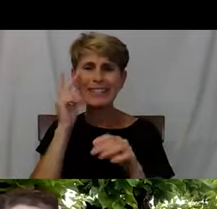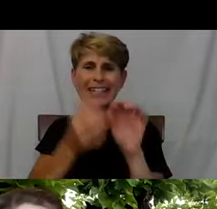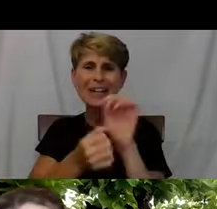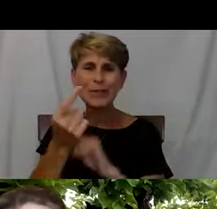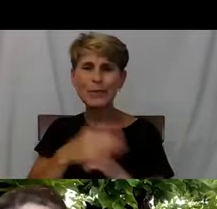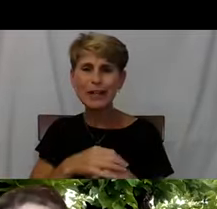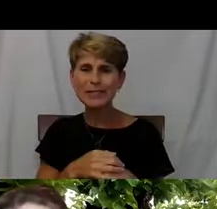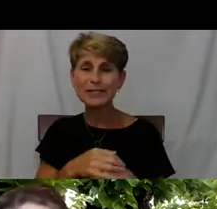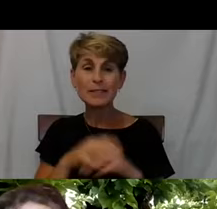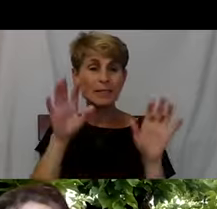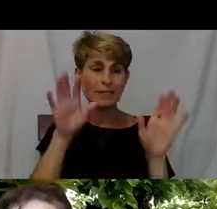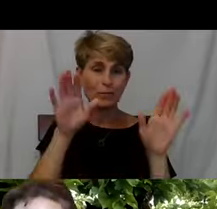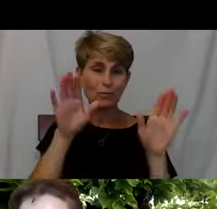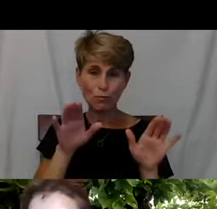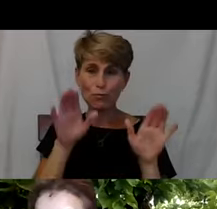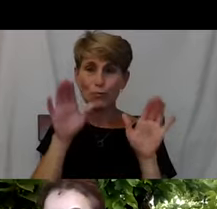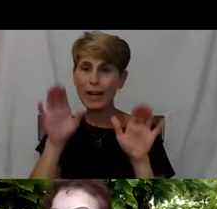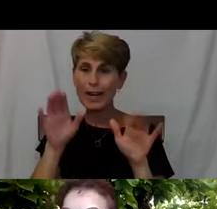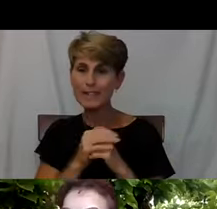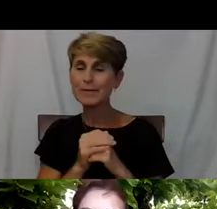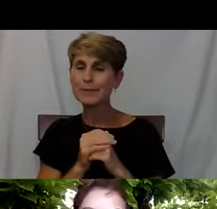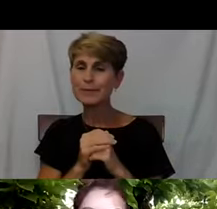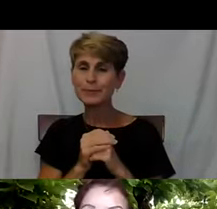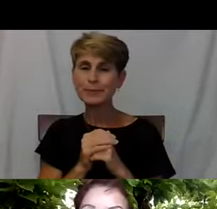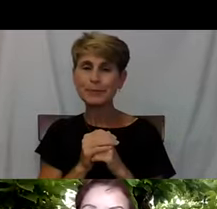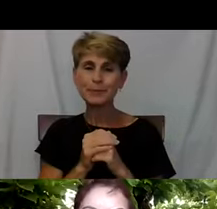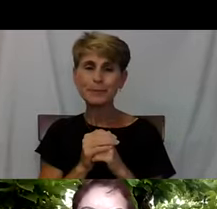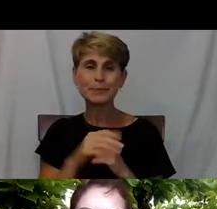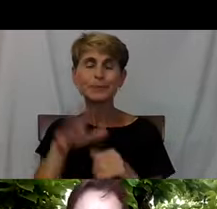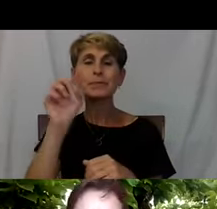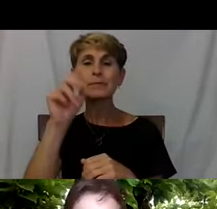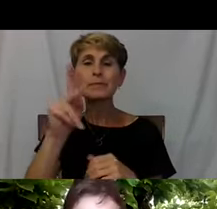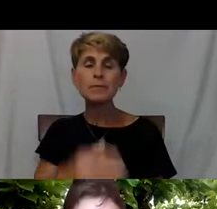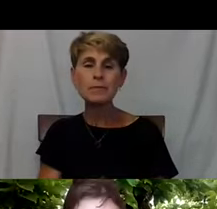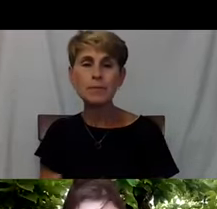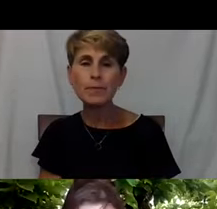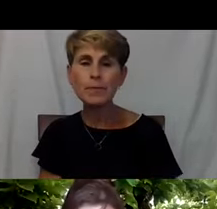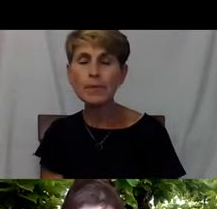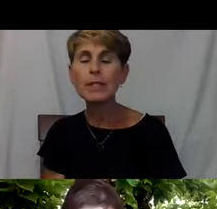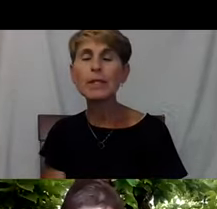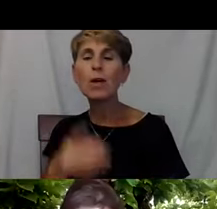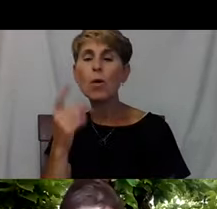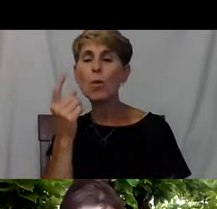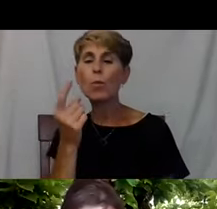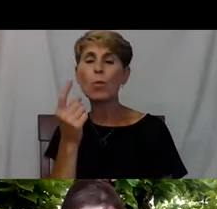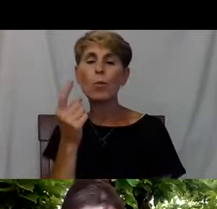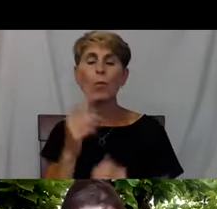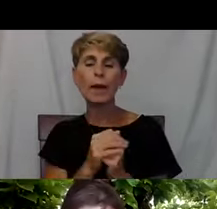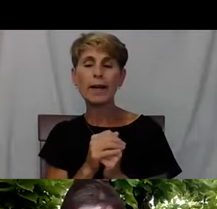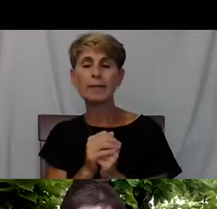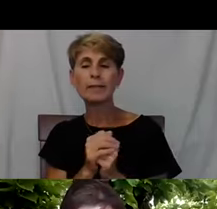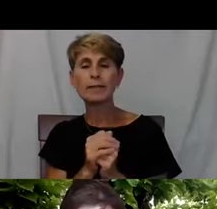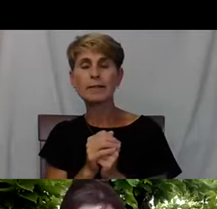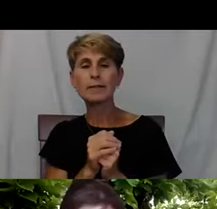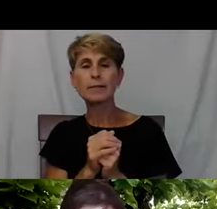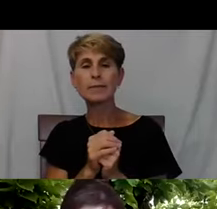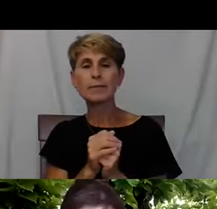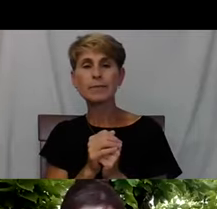Great thanks, all right. So these are for our audience,